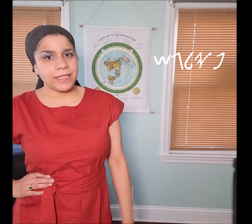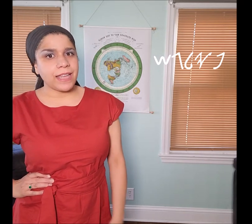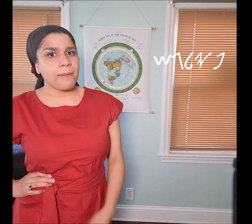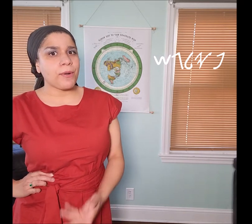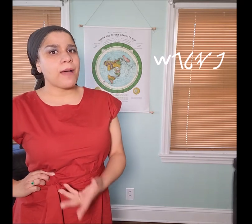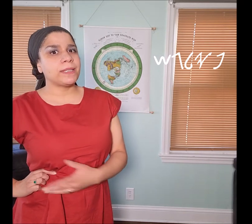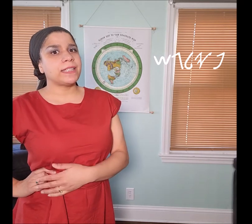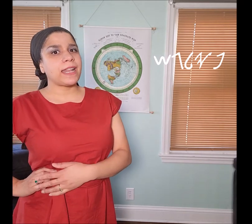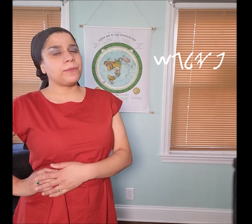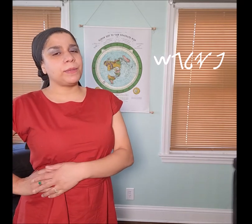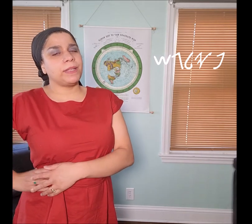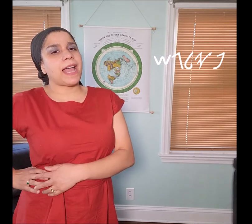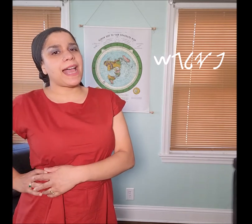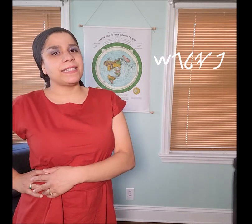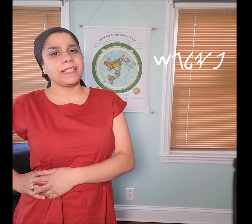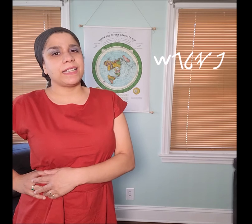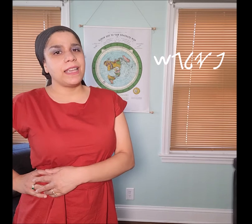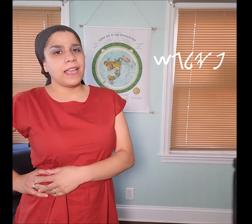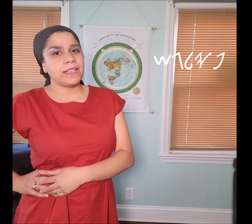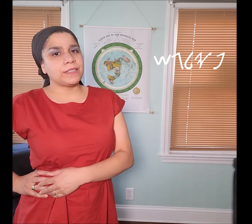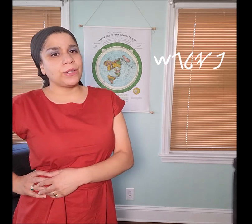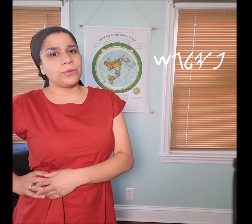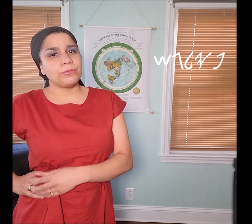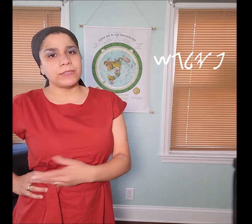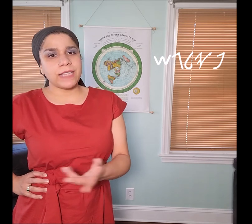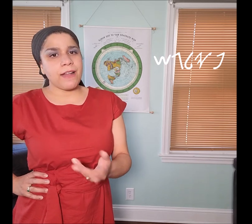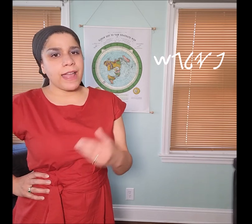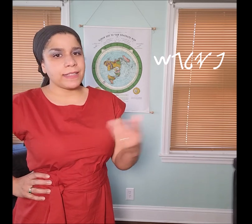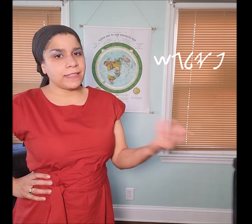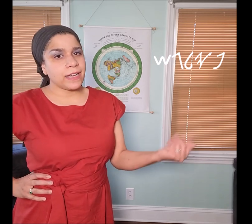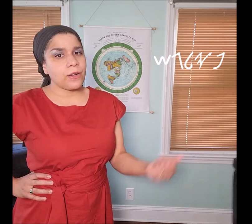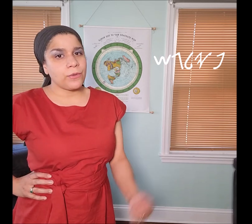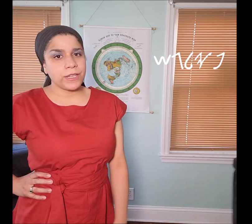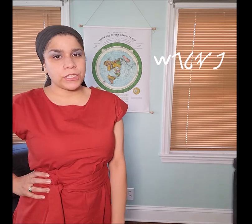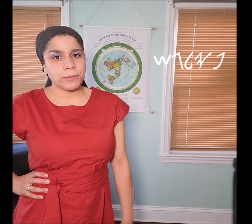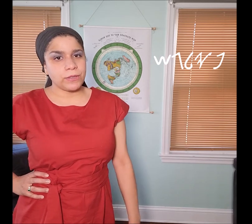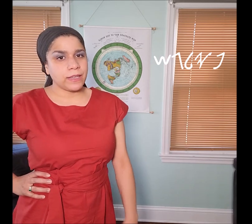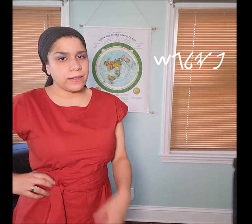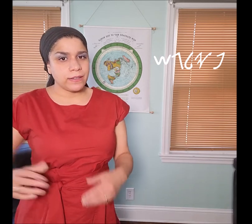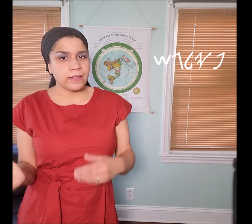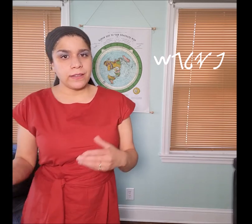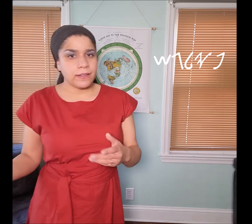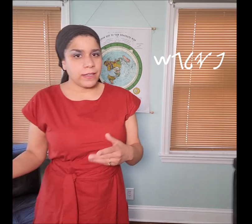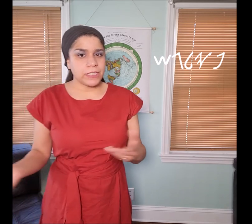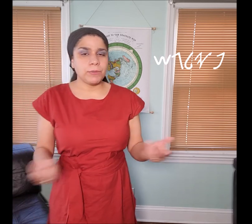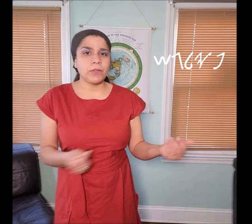Yah promised that it would be Isaac and so Sarah had to let go of Ishmael and Ishmael